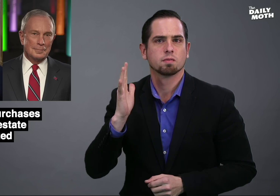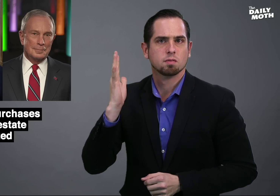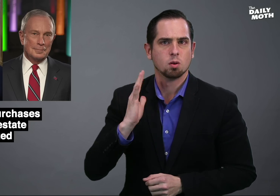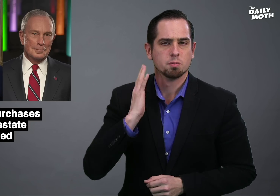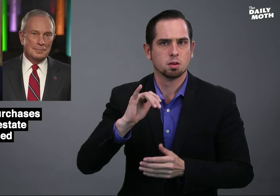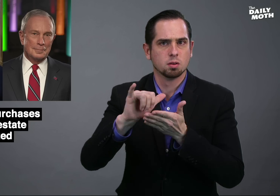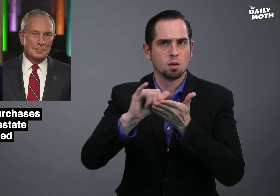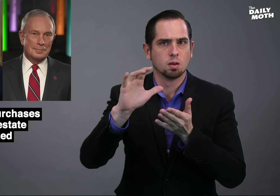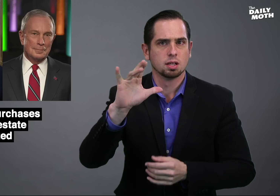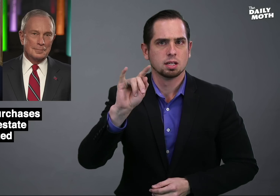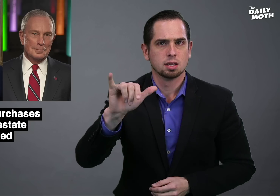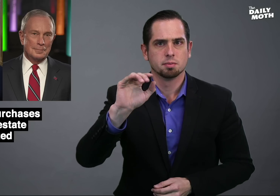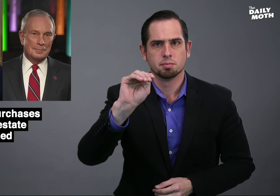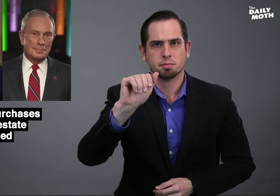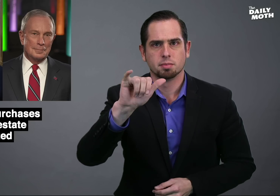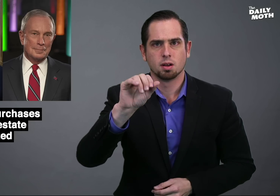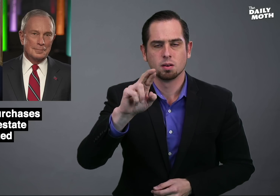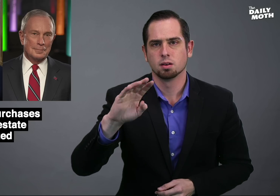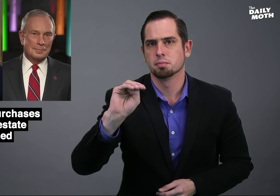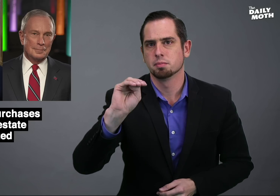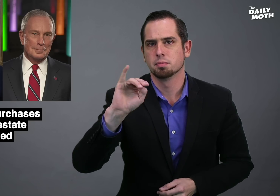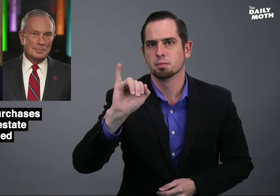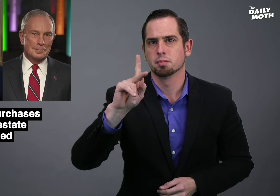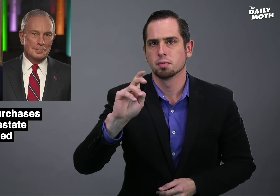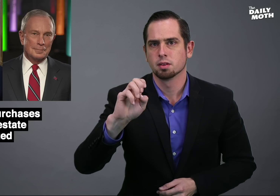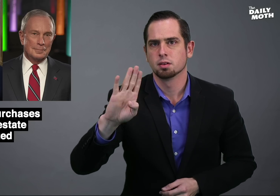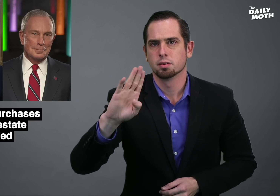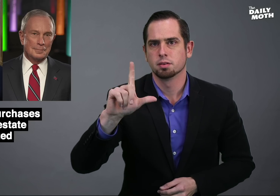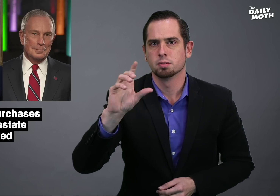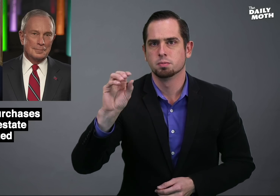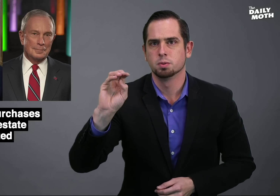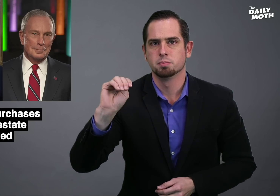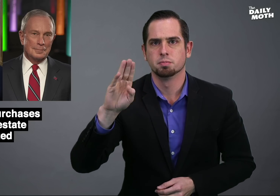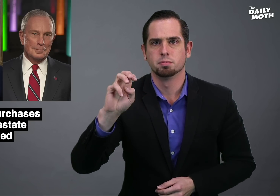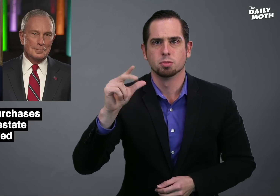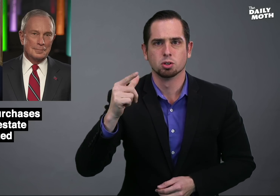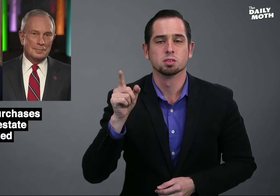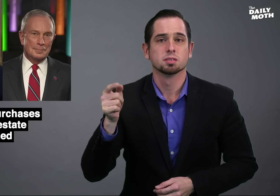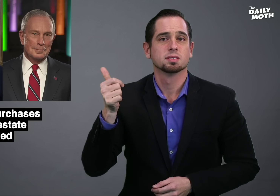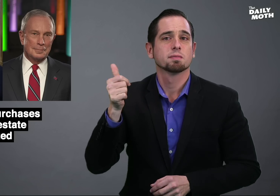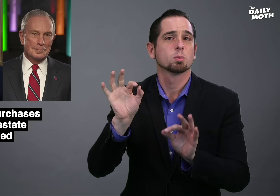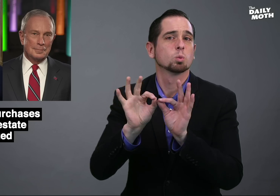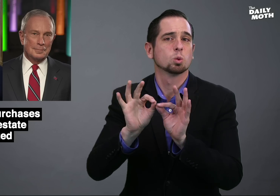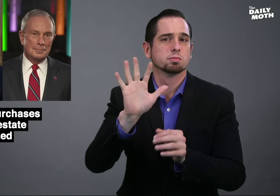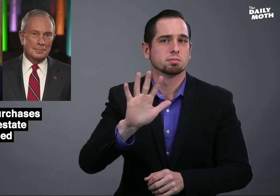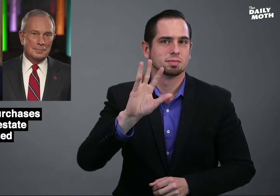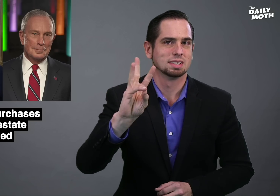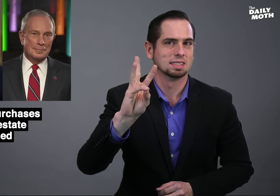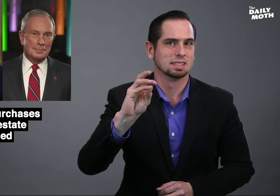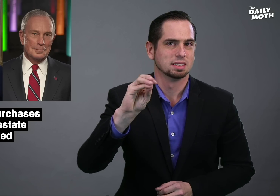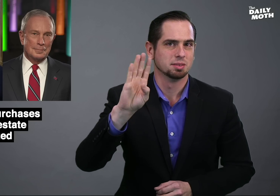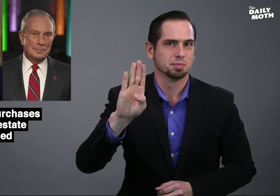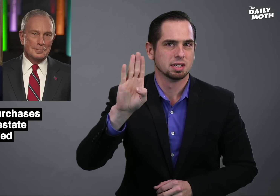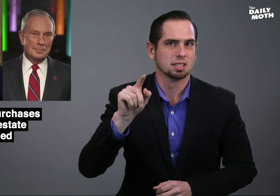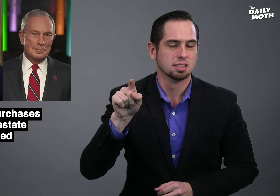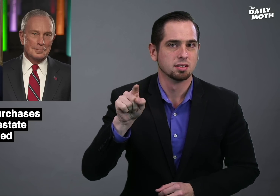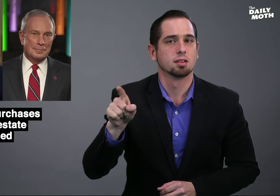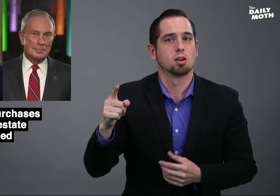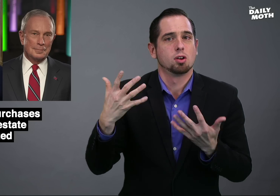former NYC Mayor Mike Bloomberg, who is worth about $60 billion.